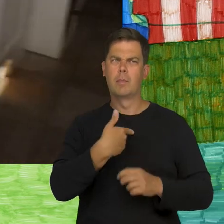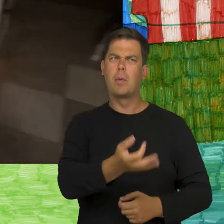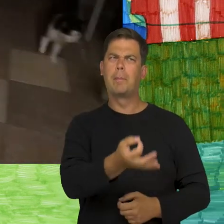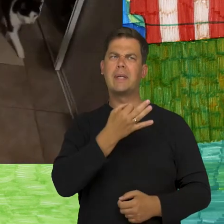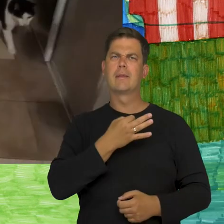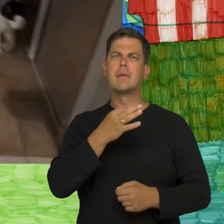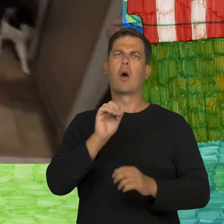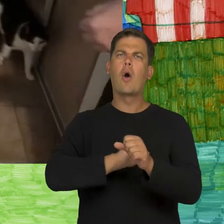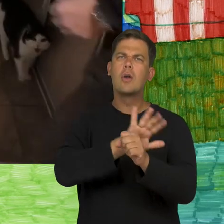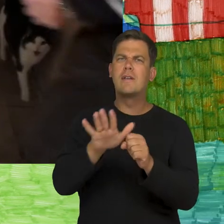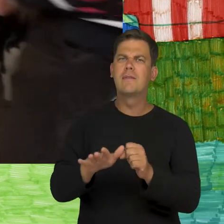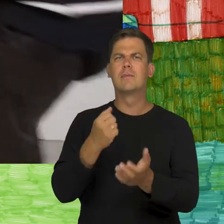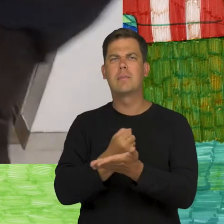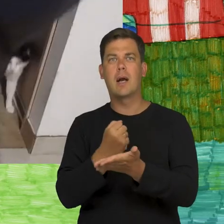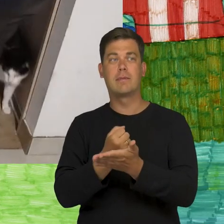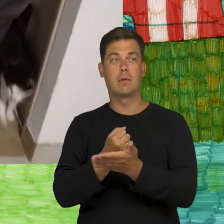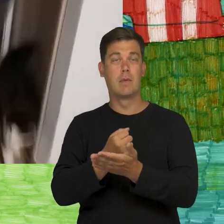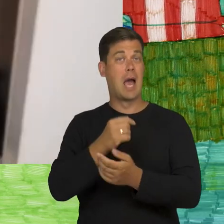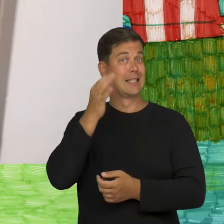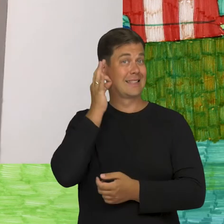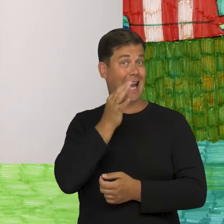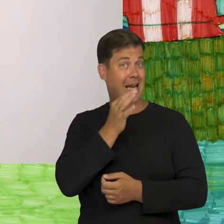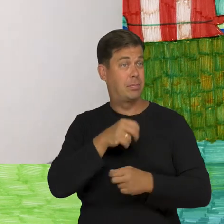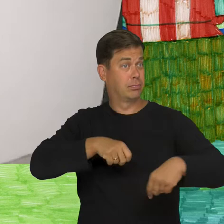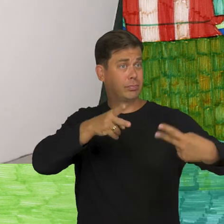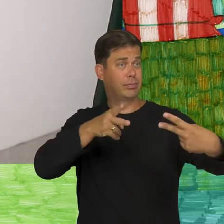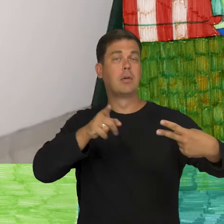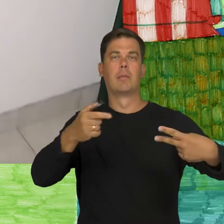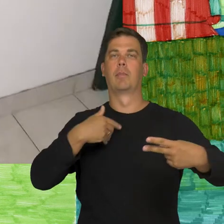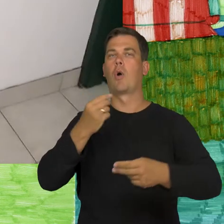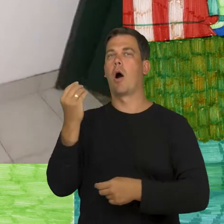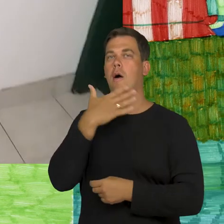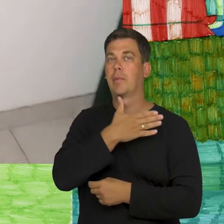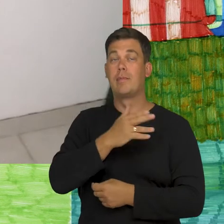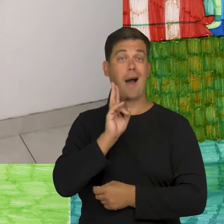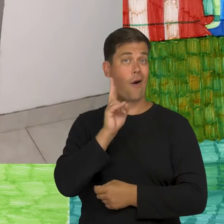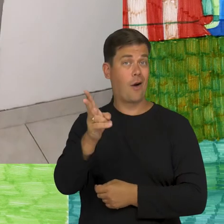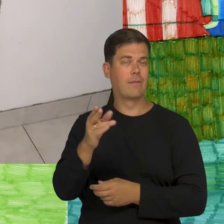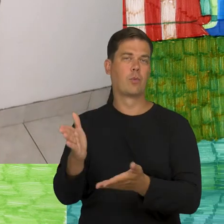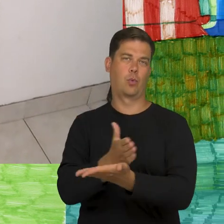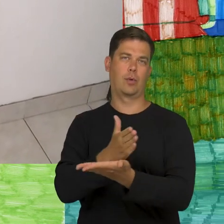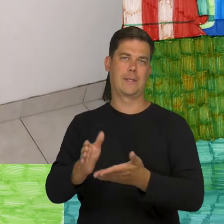There were questions about the coronavirus. After the Skype talk, I ate dinner in the living room and supper in the kitchen.